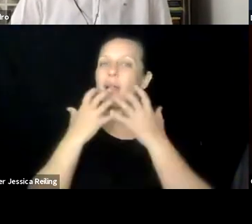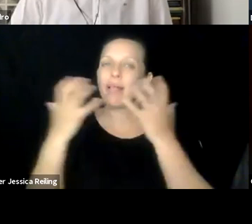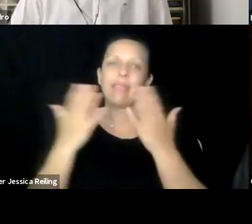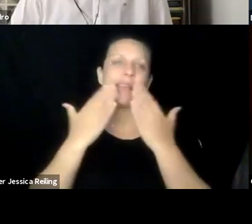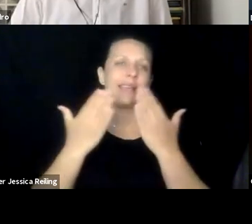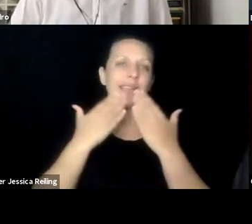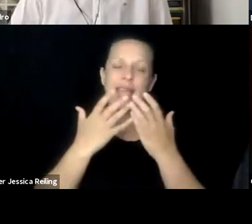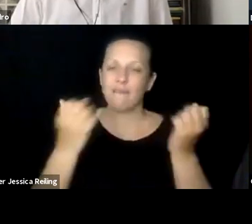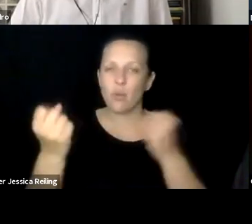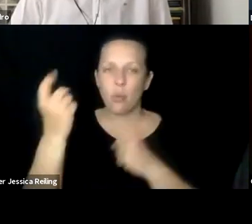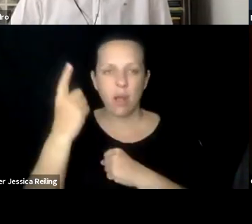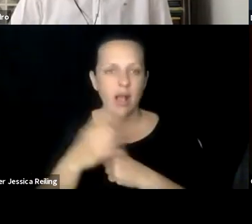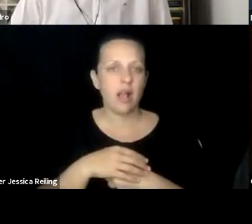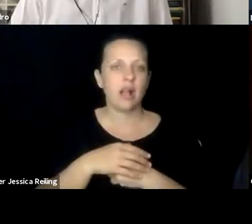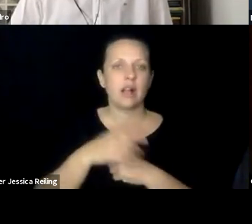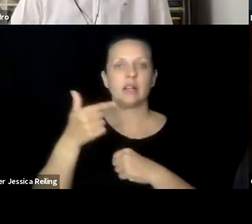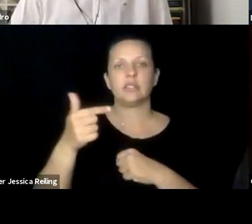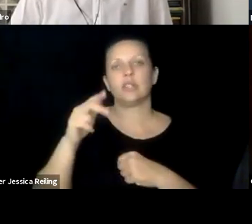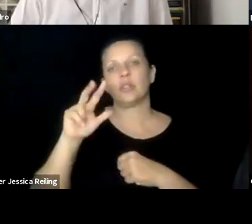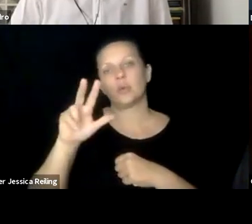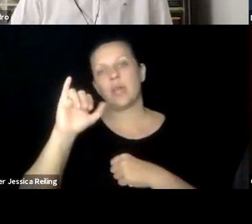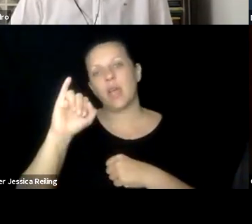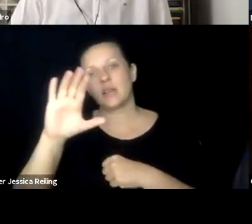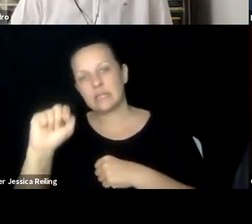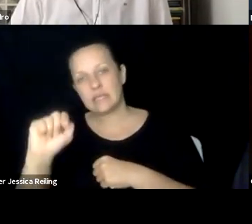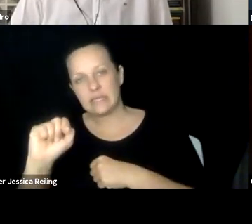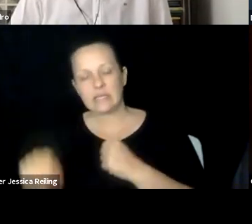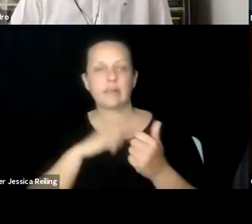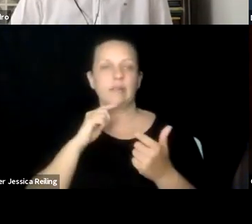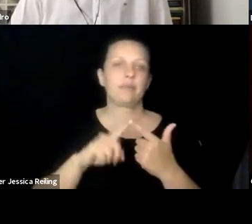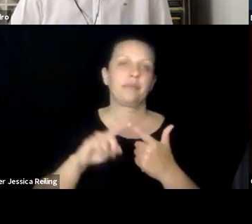everyone, we're at the end of our event today. There's so many people